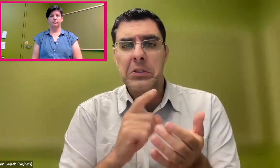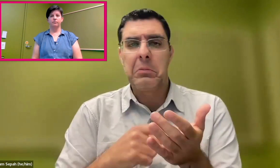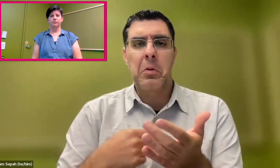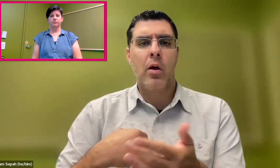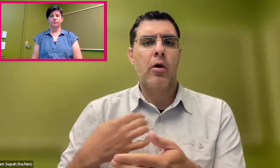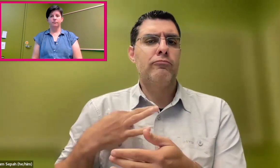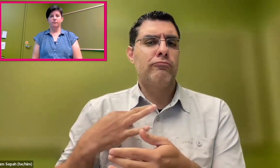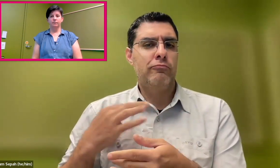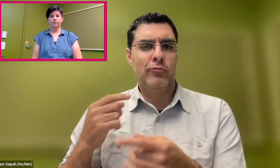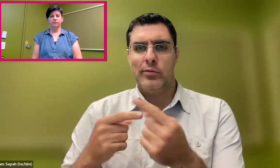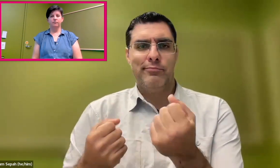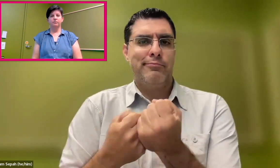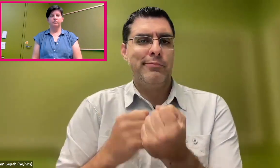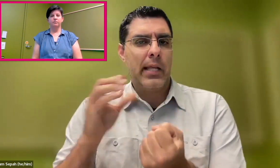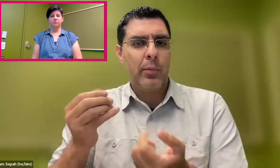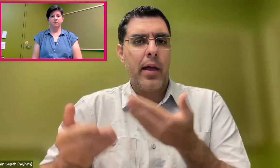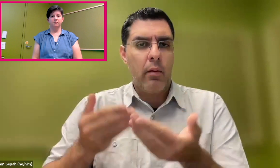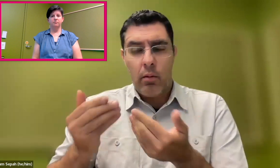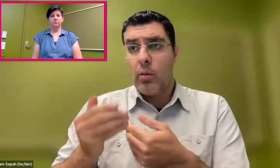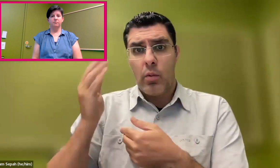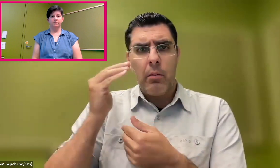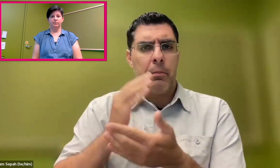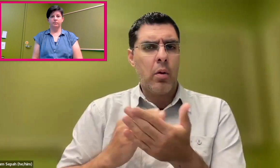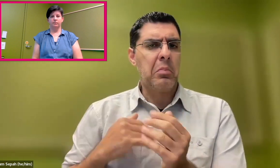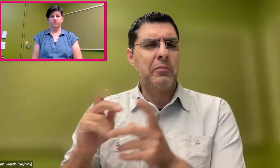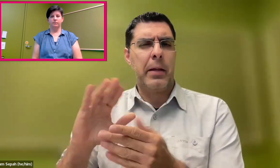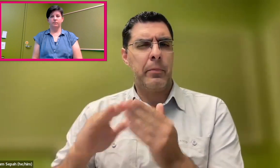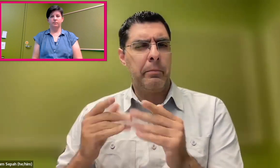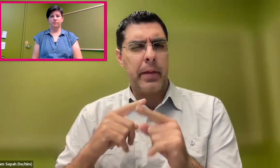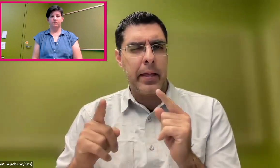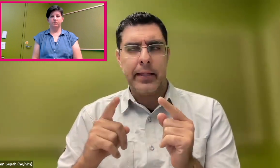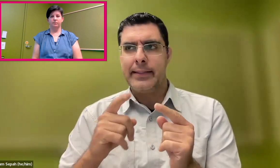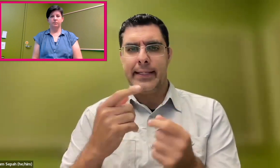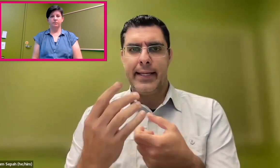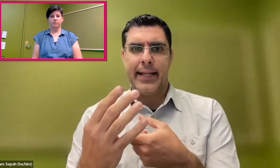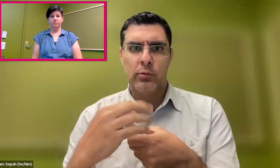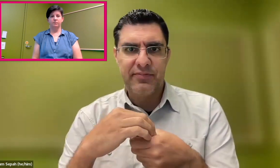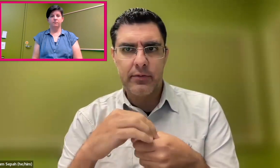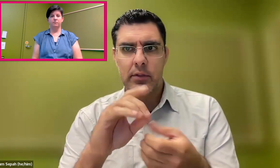I was doing this work as a volunteer, because I wanted to give back to the community.